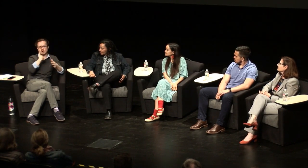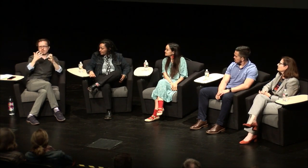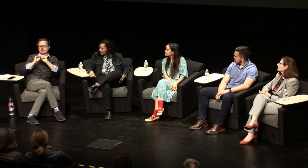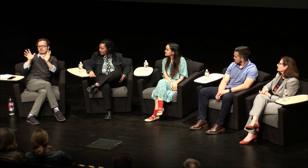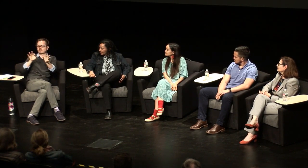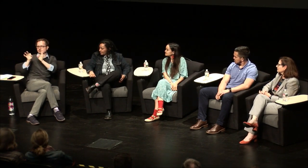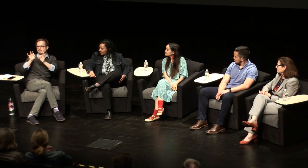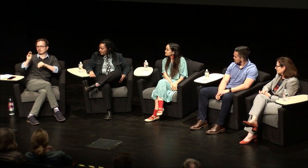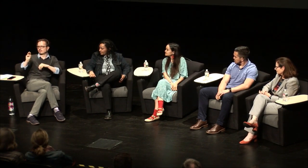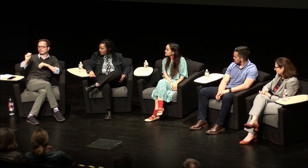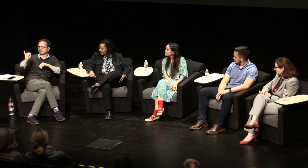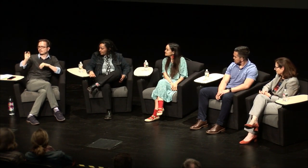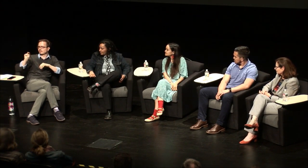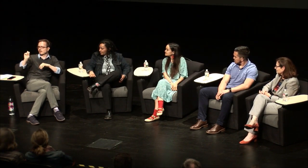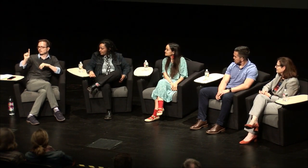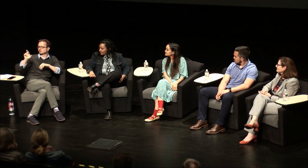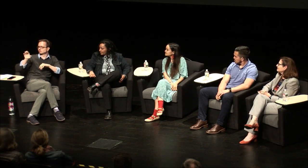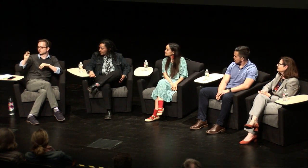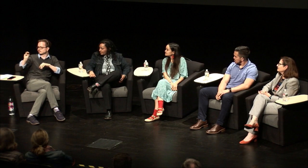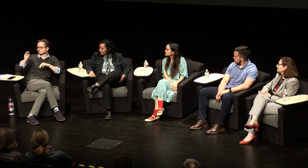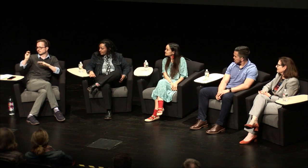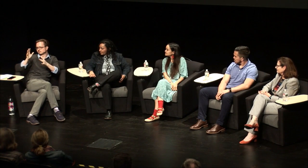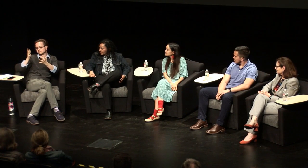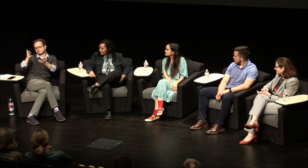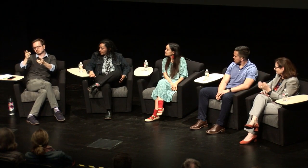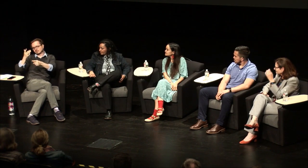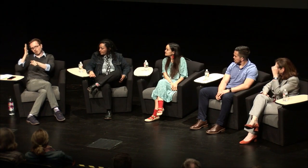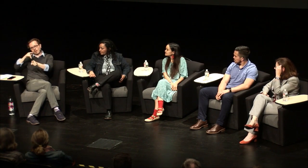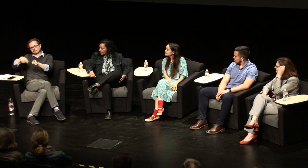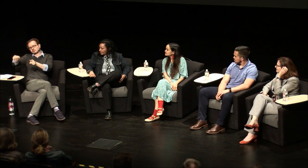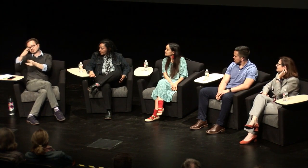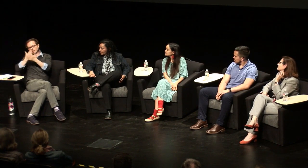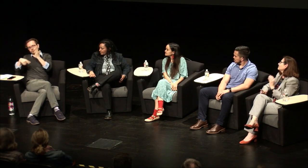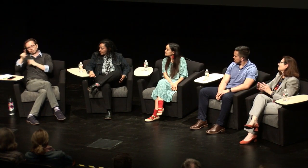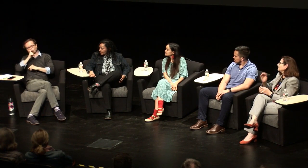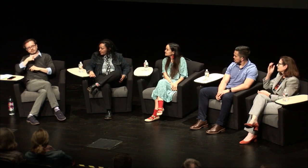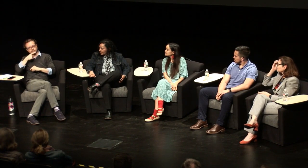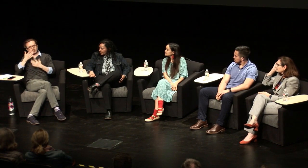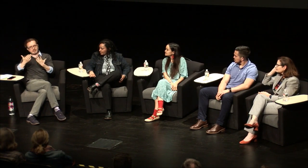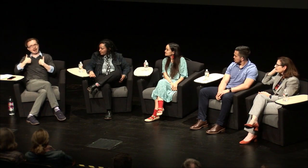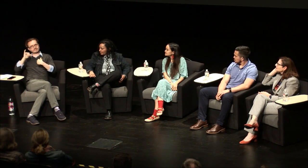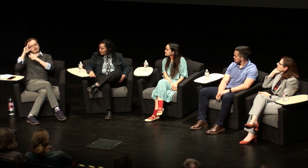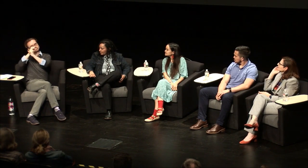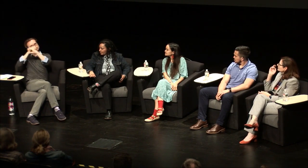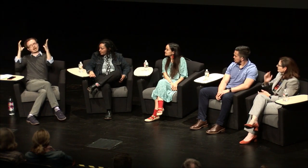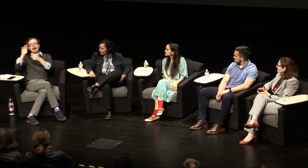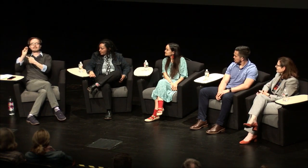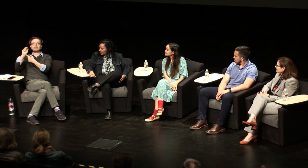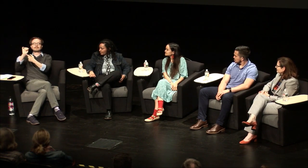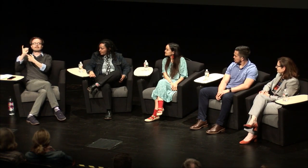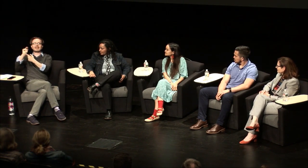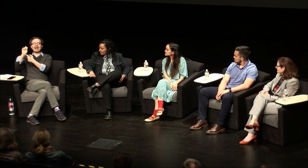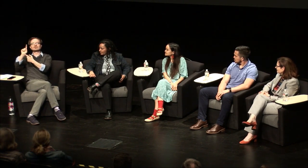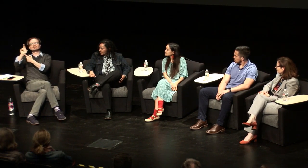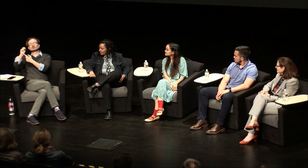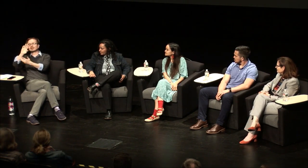a hearing school so the idea of mainstream I just want to throw this out there for those of you who maybe don't have that idea and don't